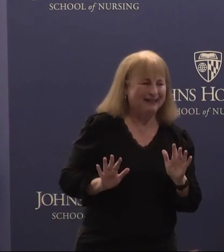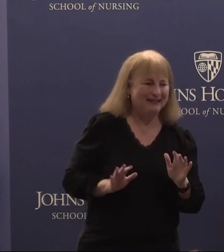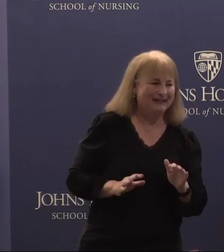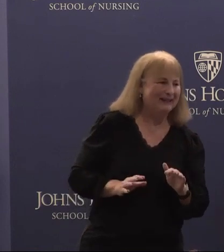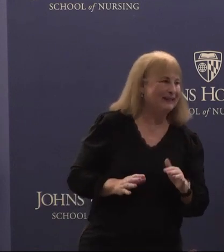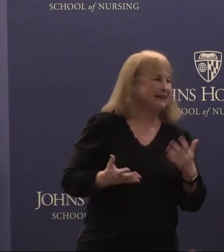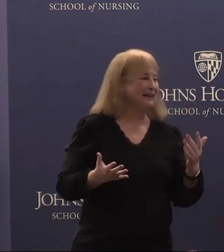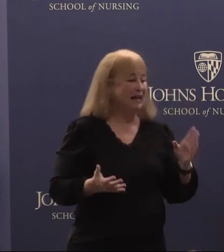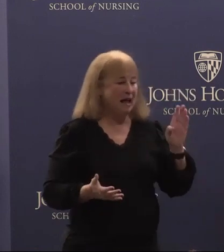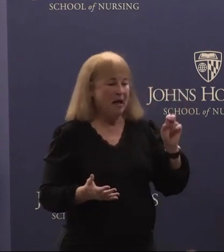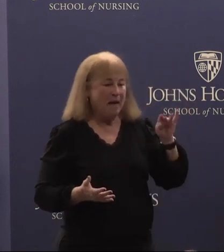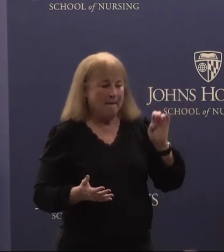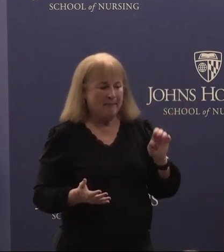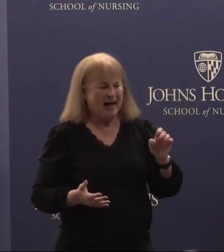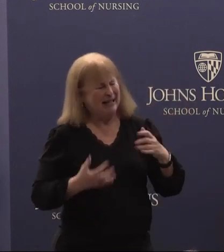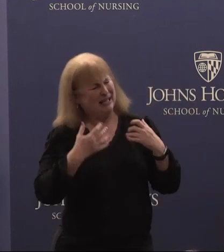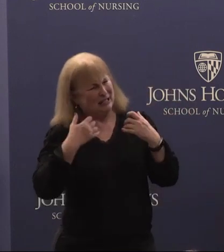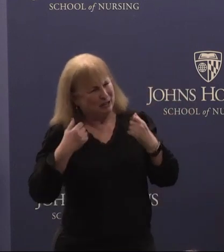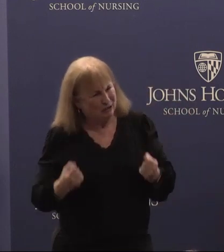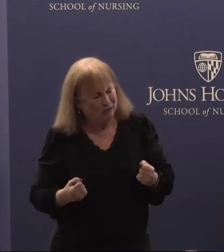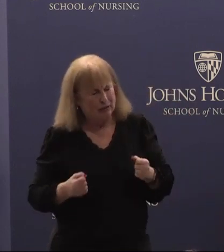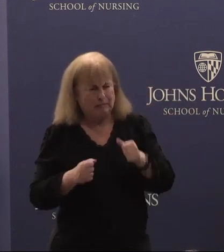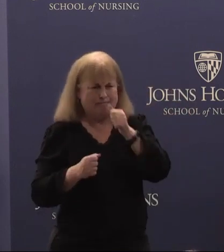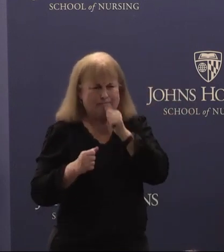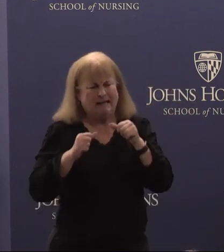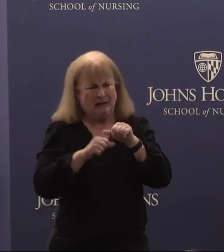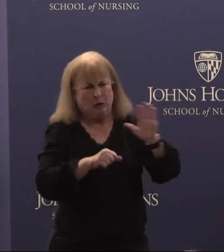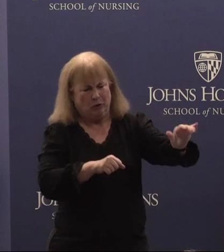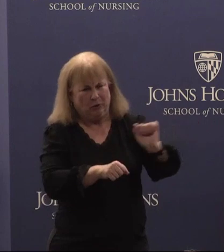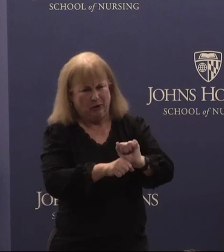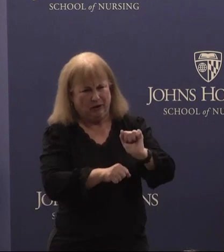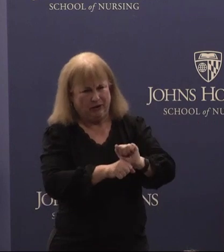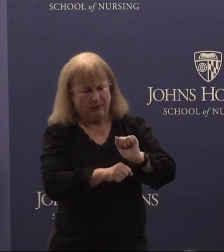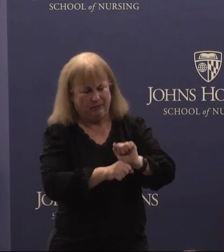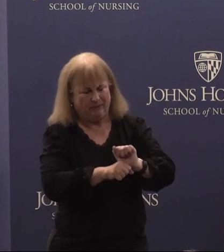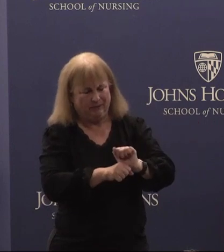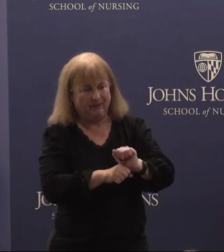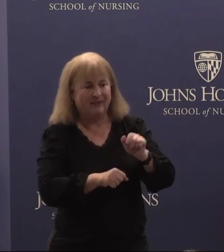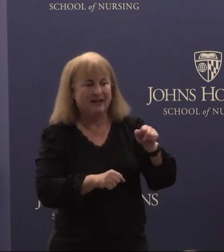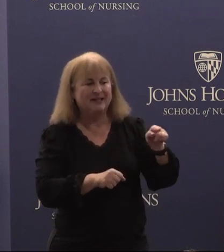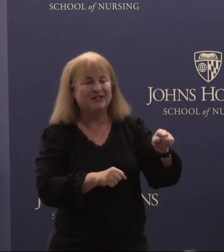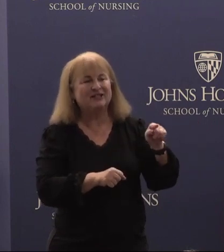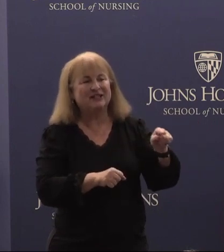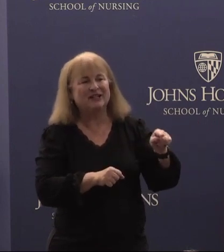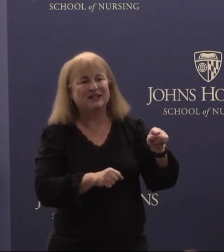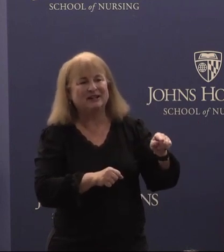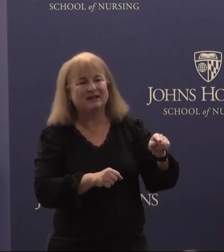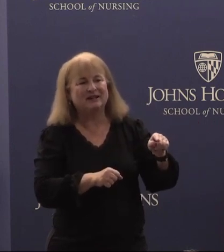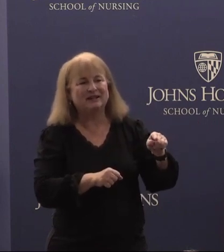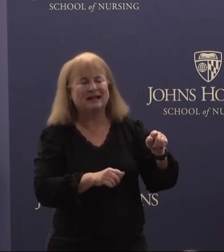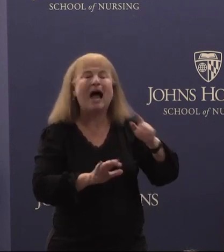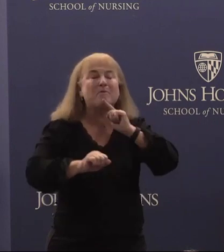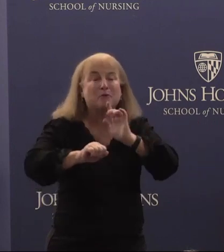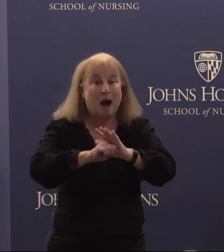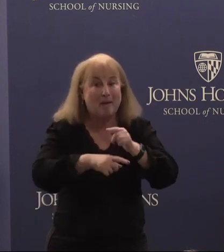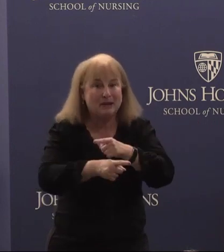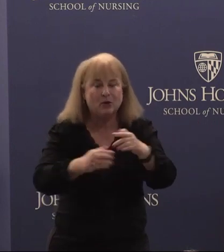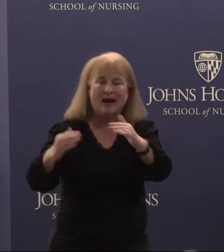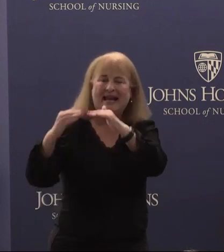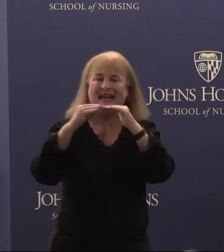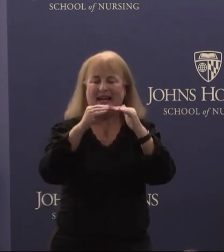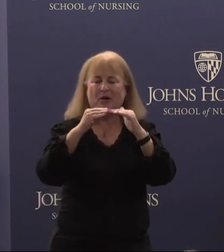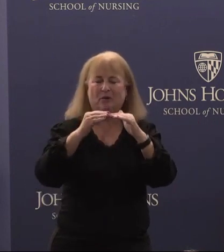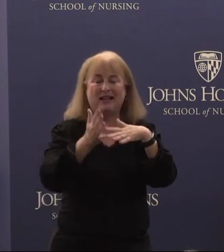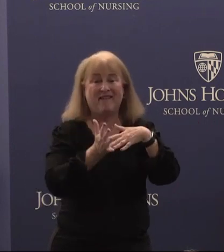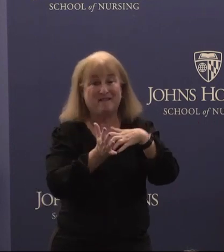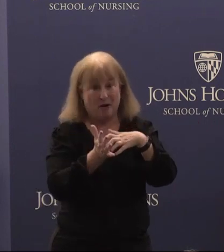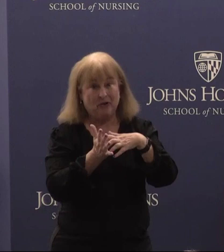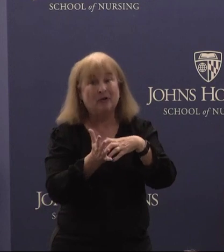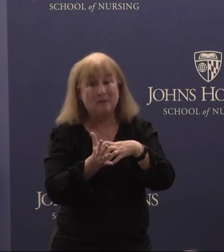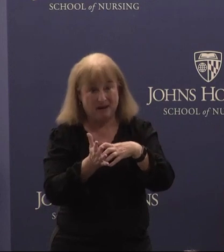While Bonnie is strong, and steadfast in her work she is I promise you equally, vulnerable,